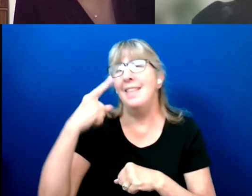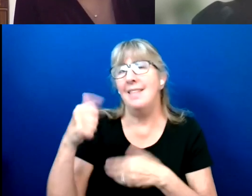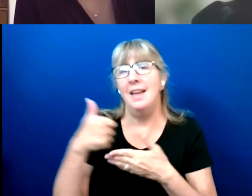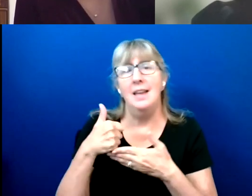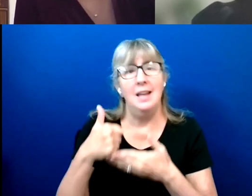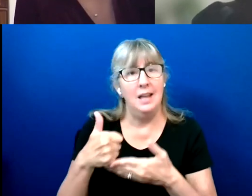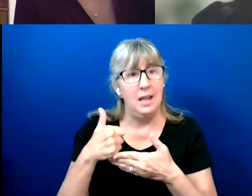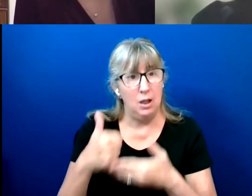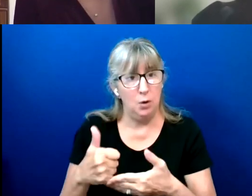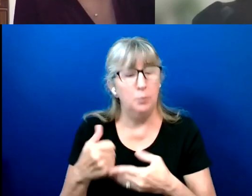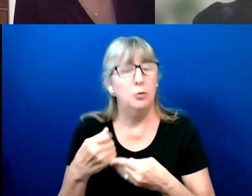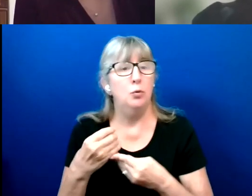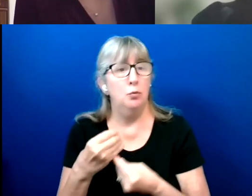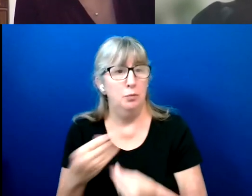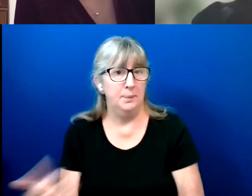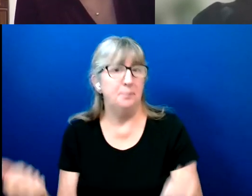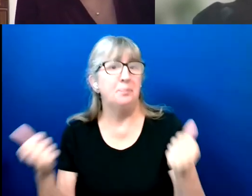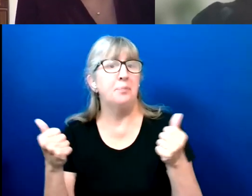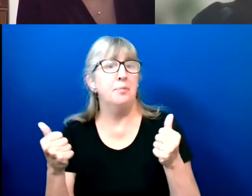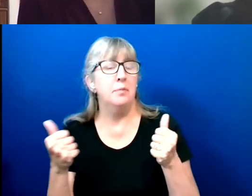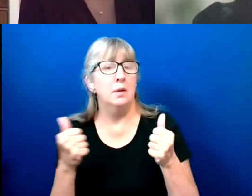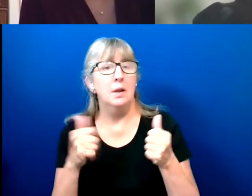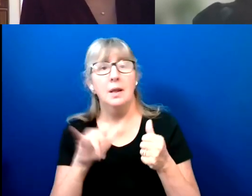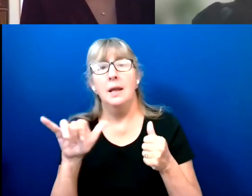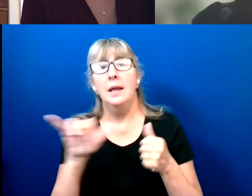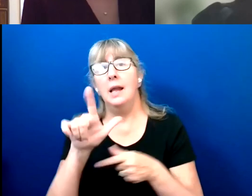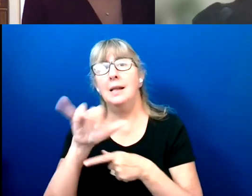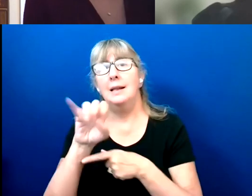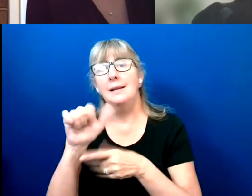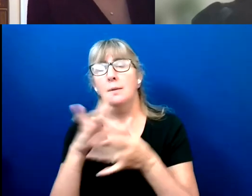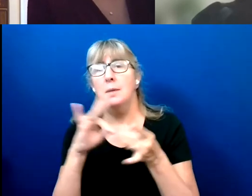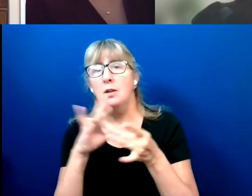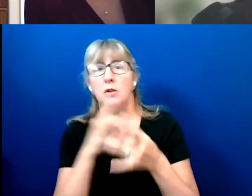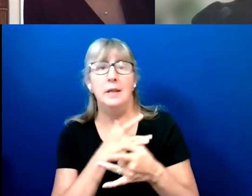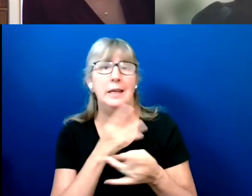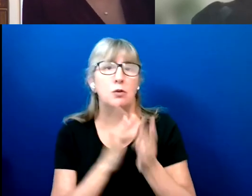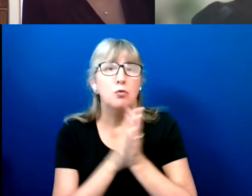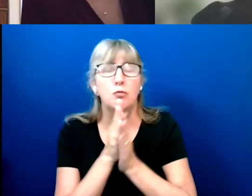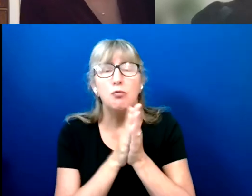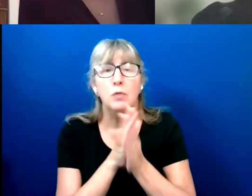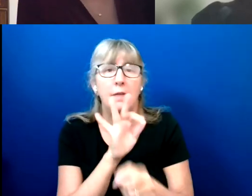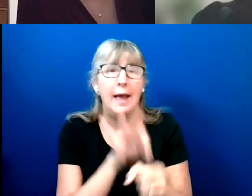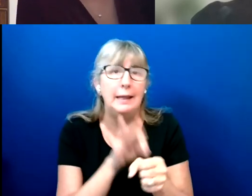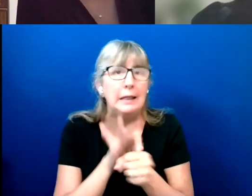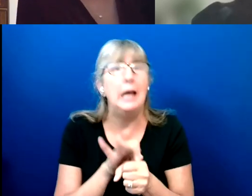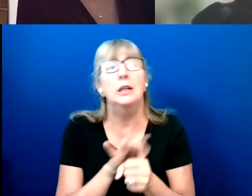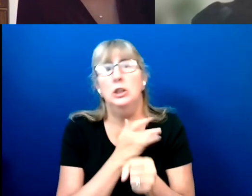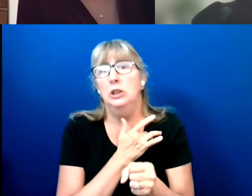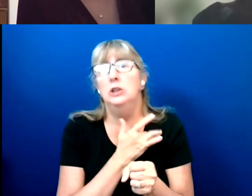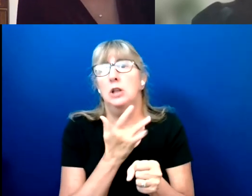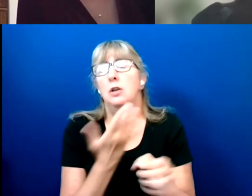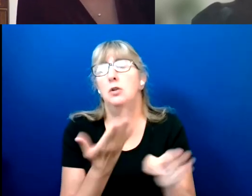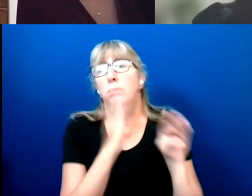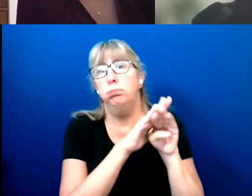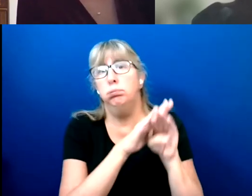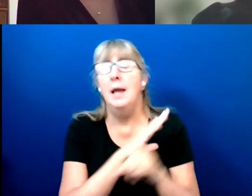But as Lisa says, the interest in the election, and the general increase in the voting options,